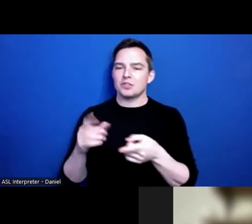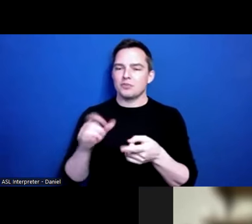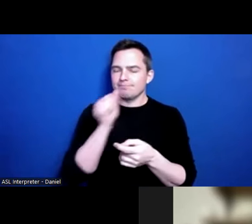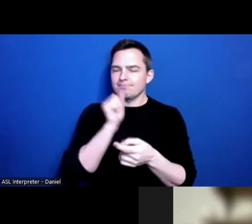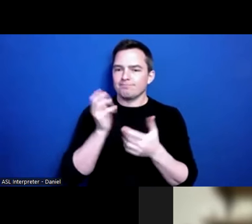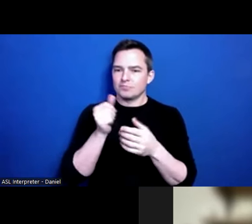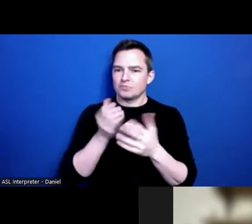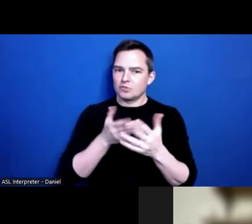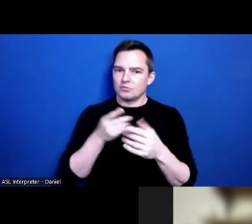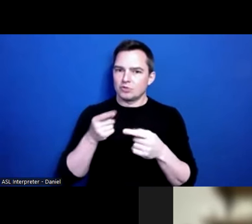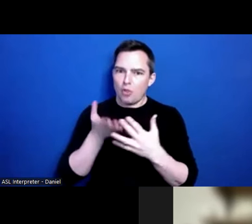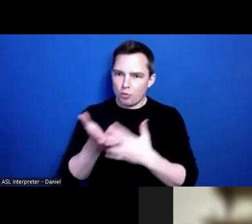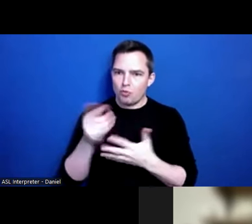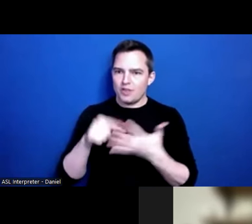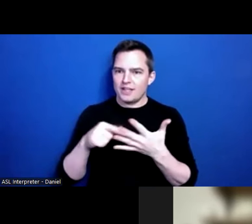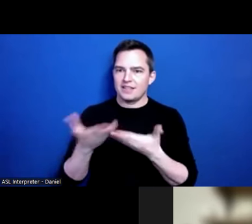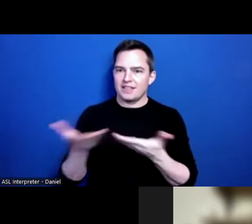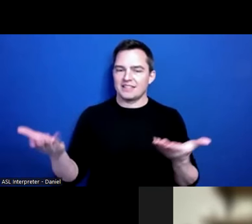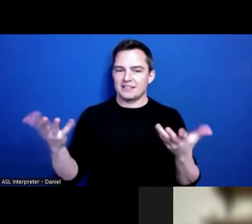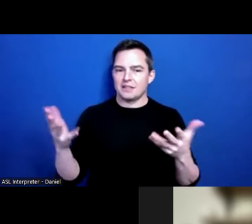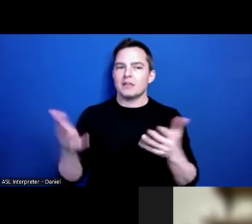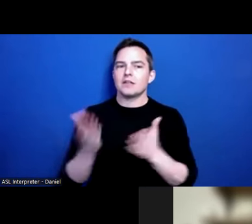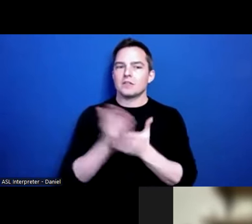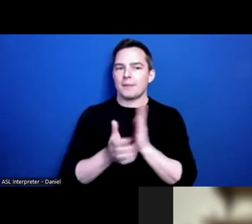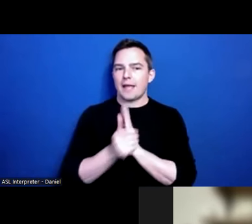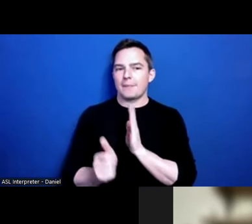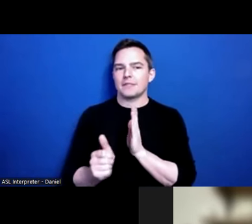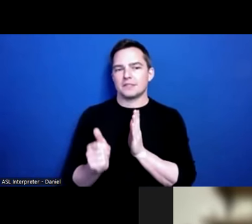And once I think you know there’s some confidence around advocating for yourself,